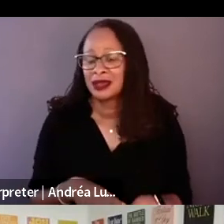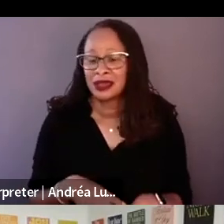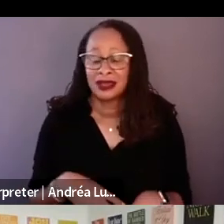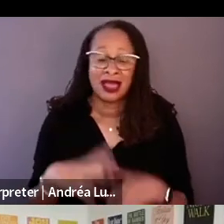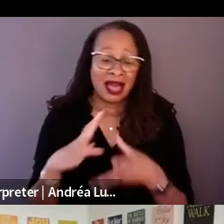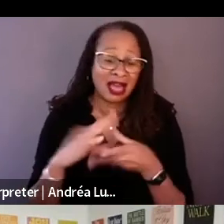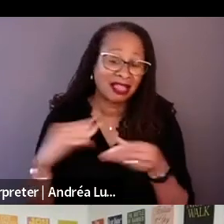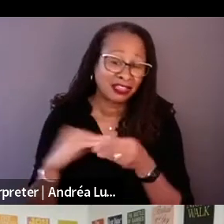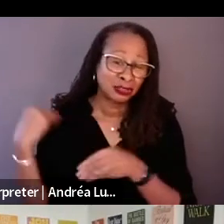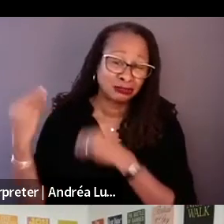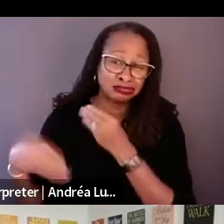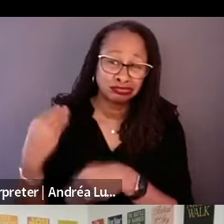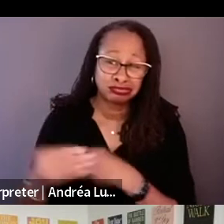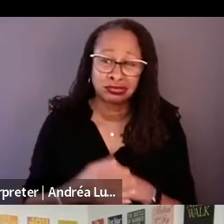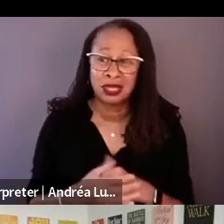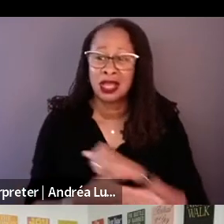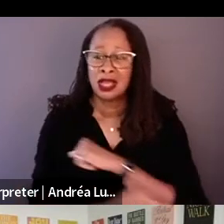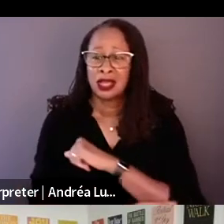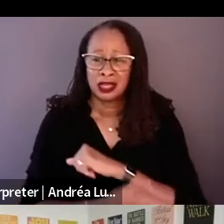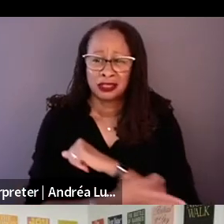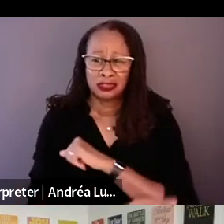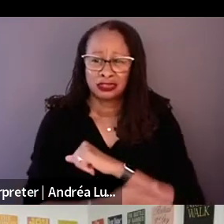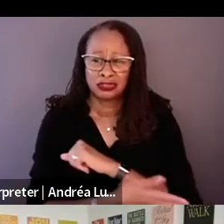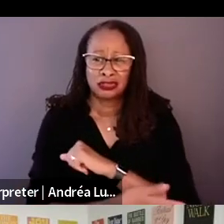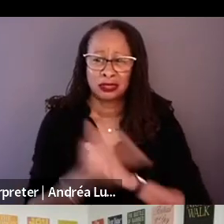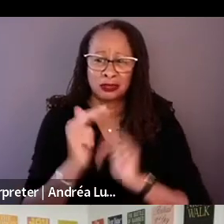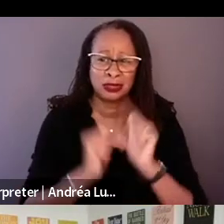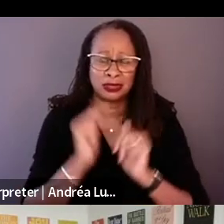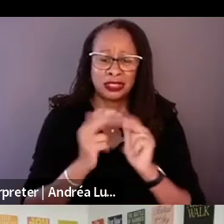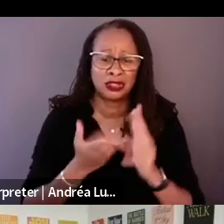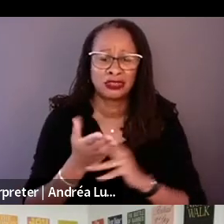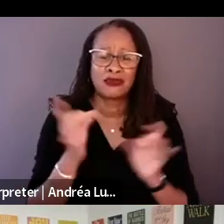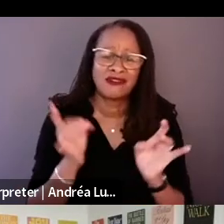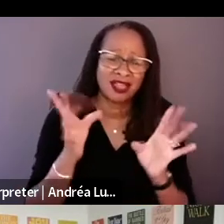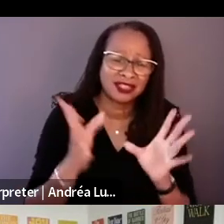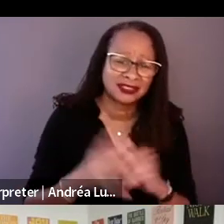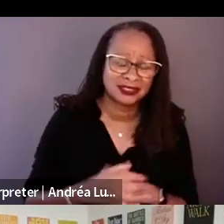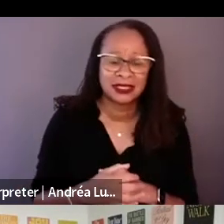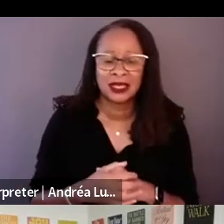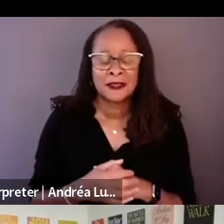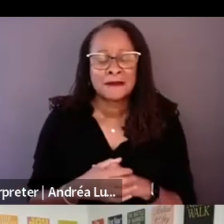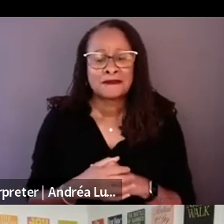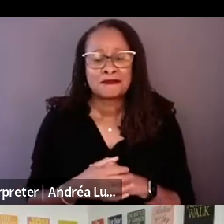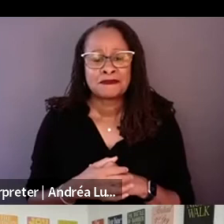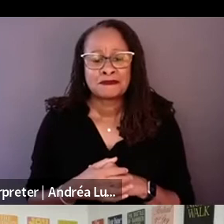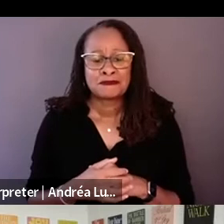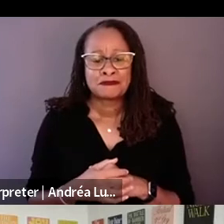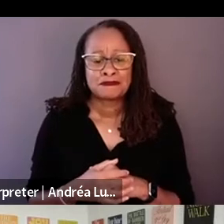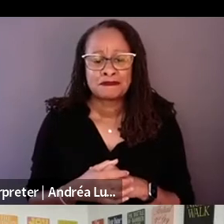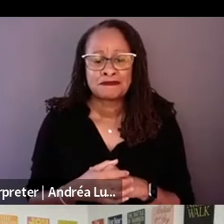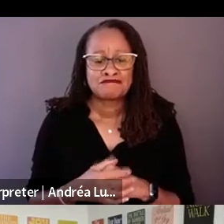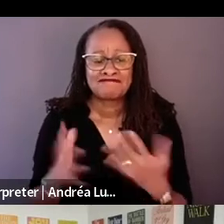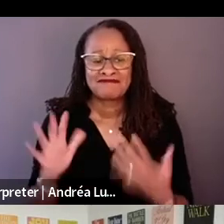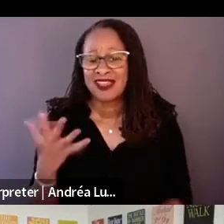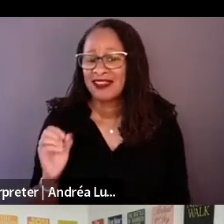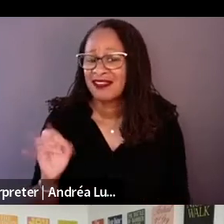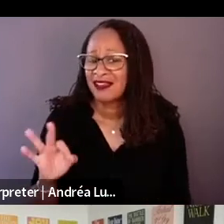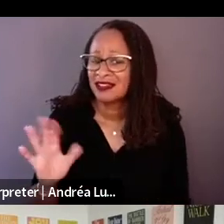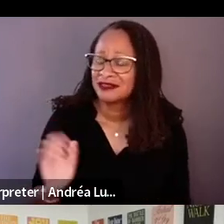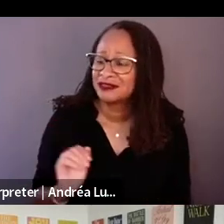through the mythology and just kind of a absence of moral thought also seemed very -- it just seemed